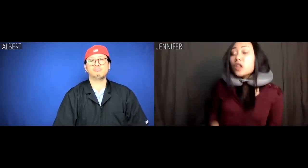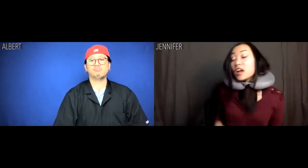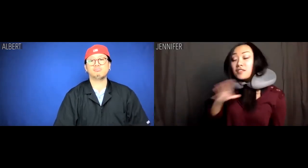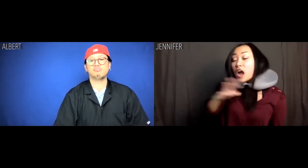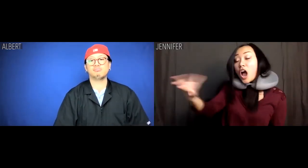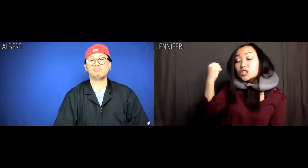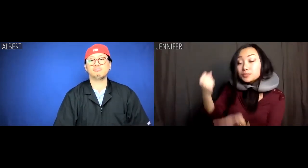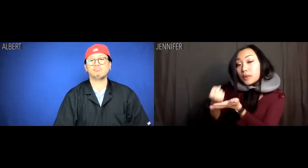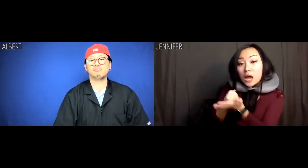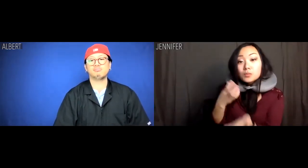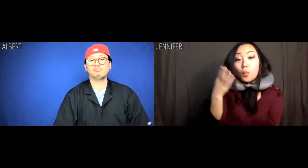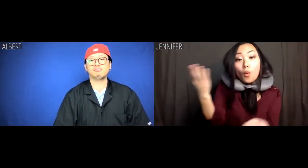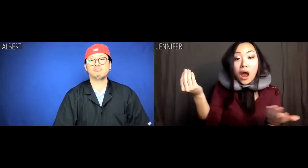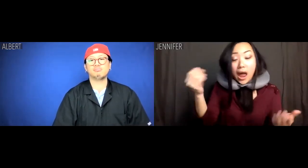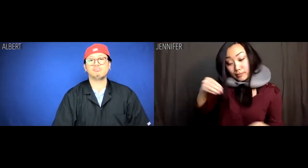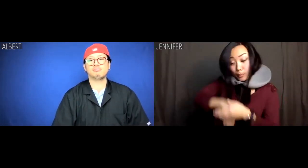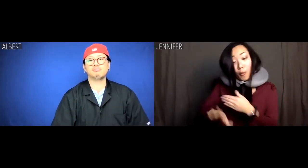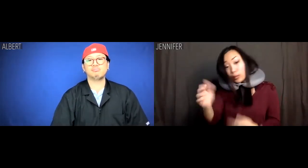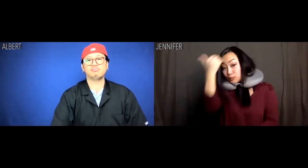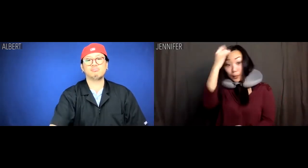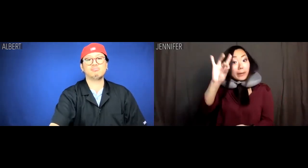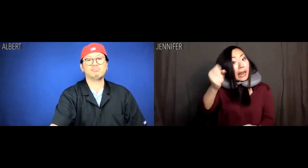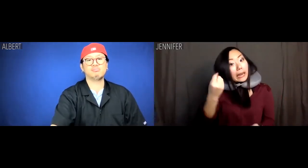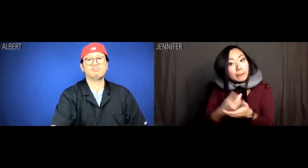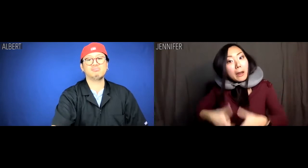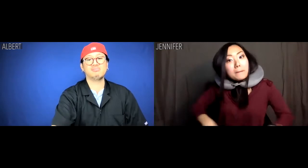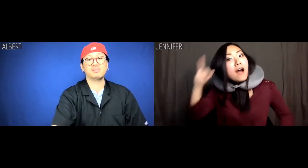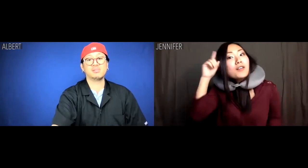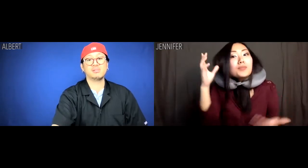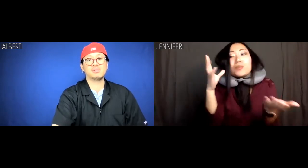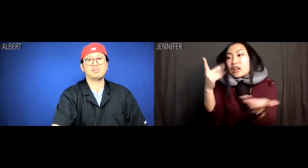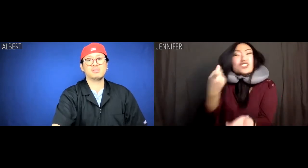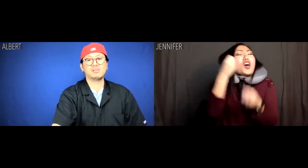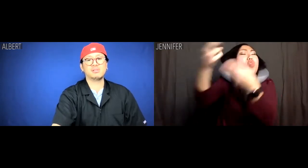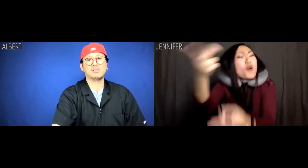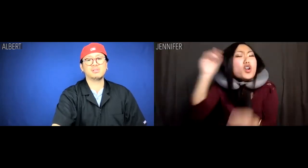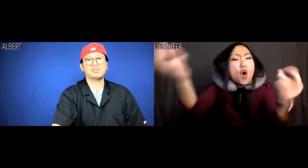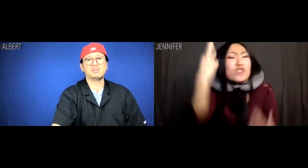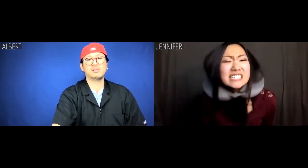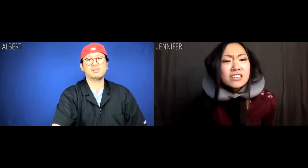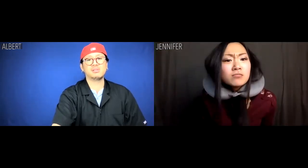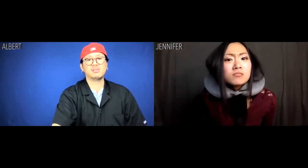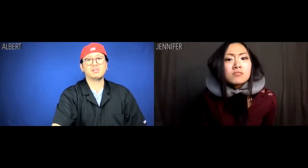And you took my passport, you put it in your stupid 80s money belt, which you just throw away for no reason?